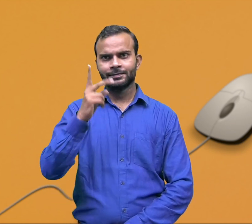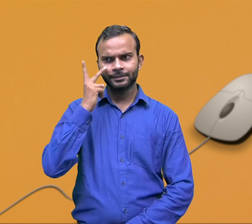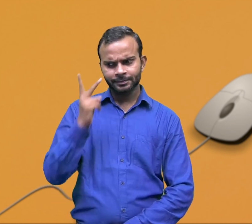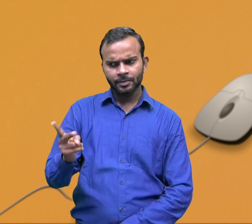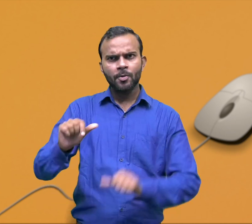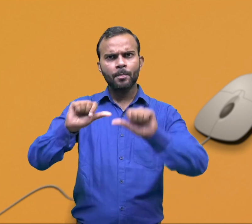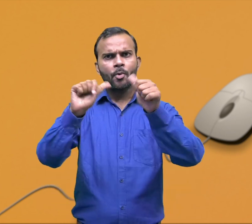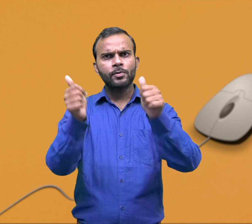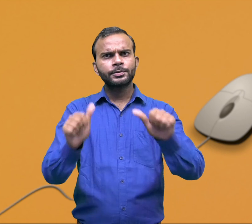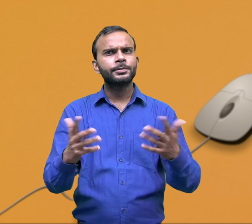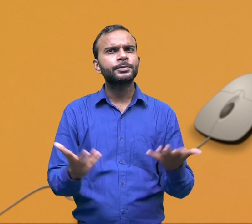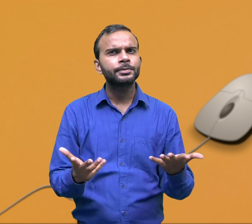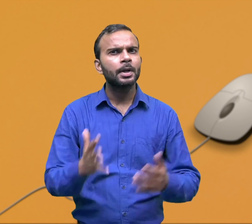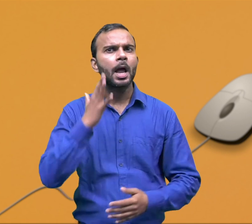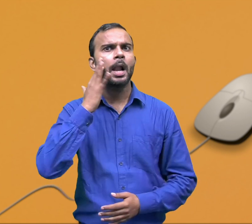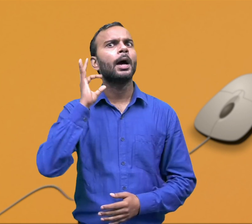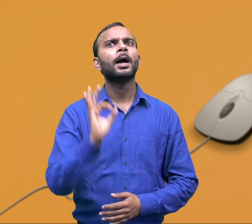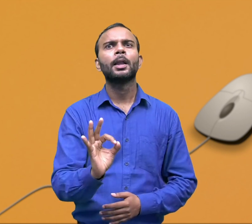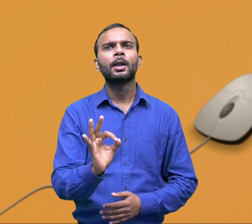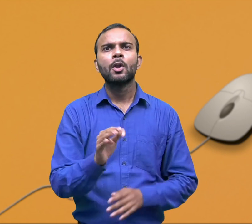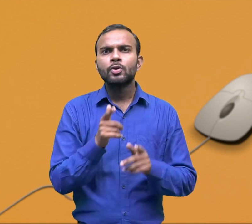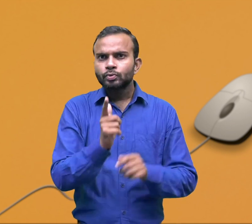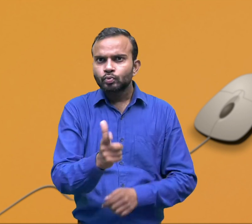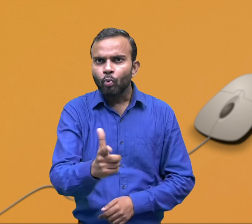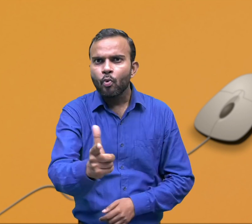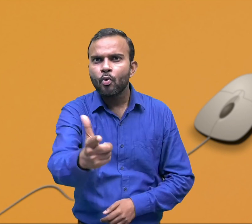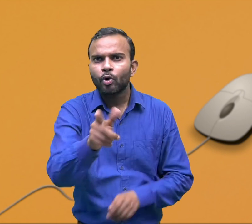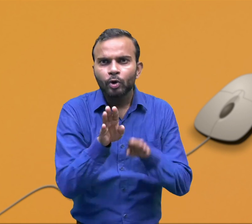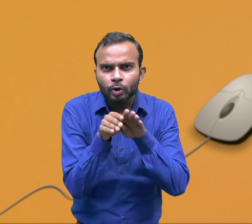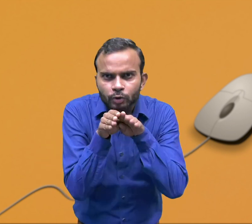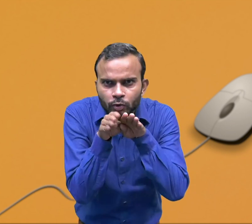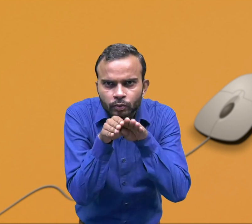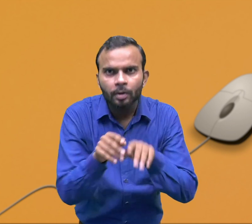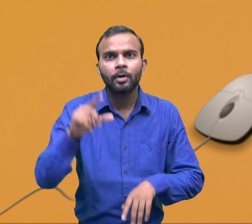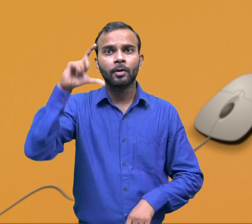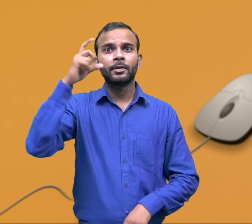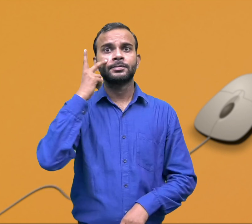The computer mouse looks like a real mouse.